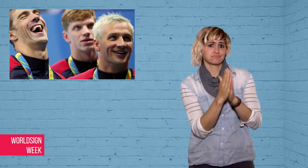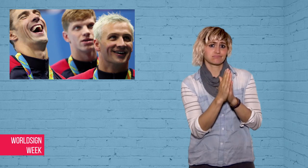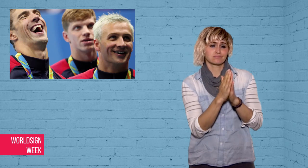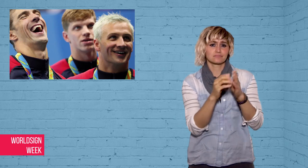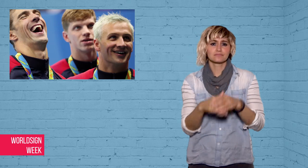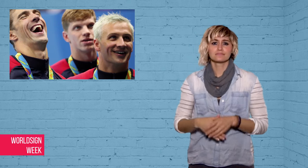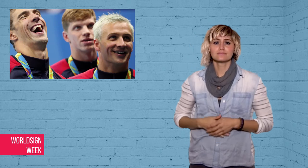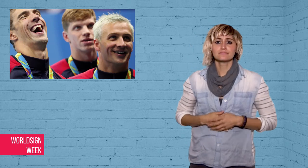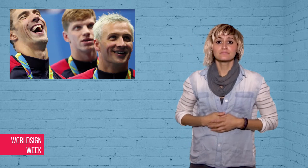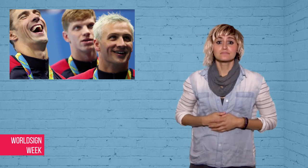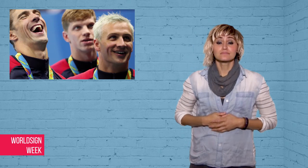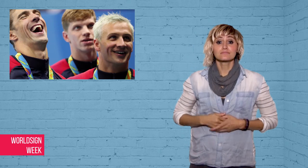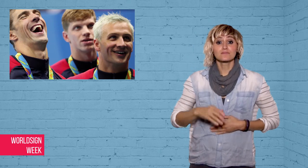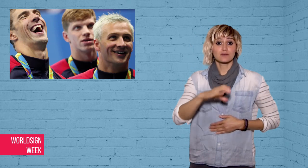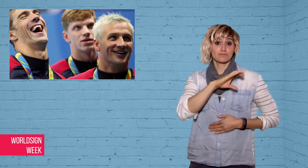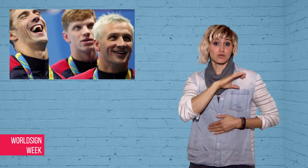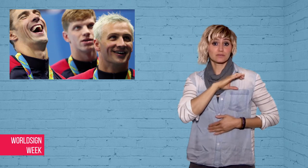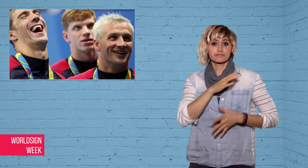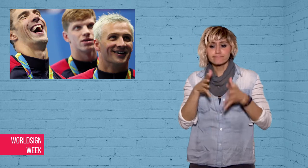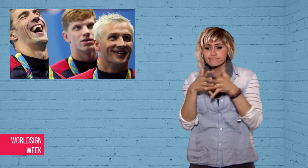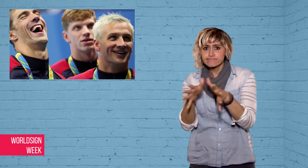paying damages.